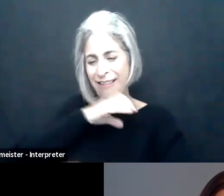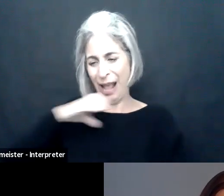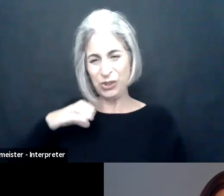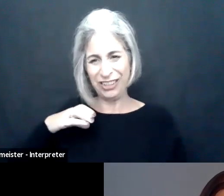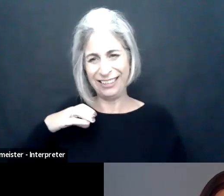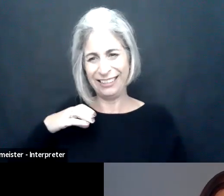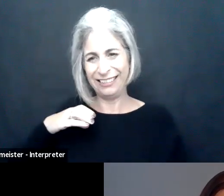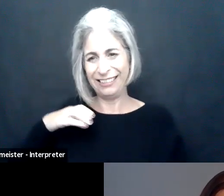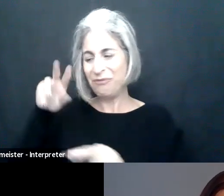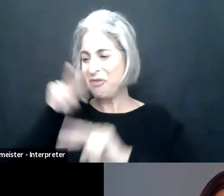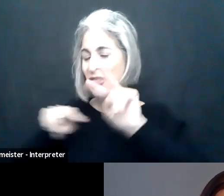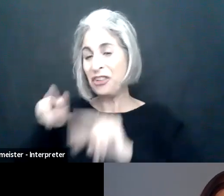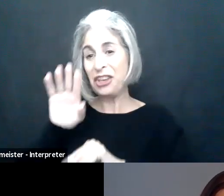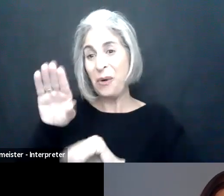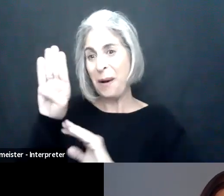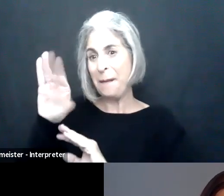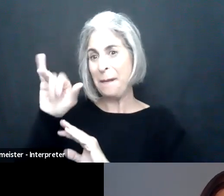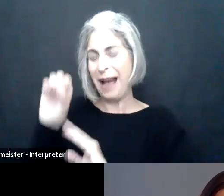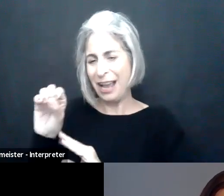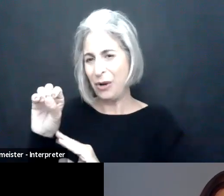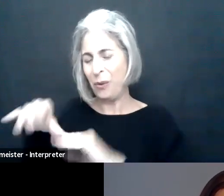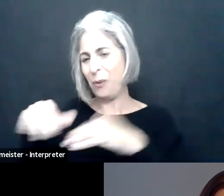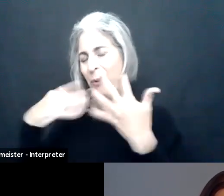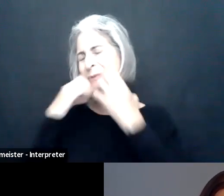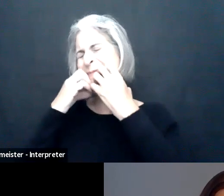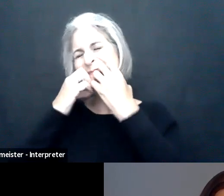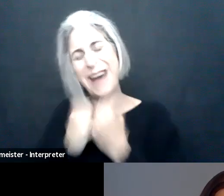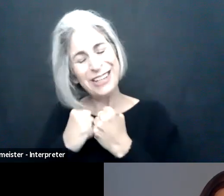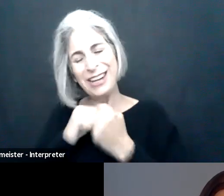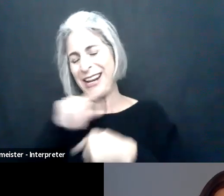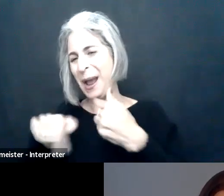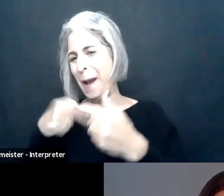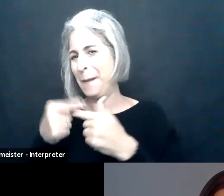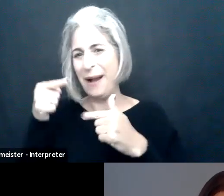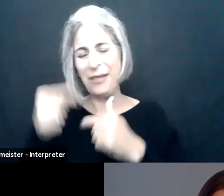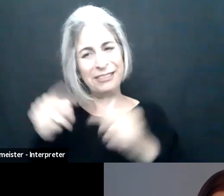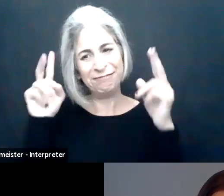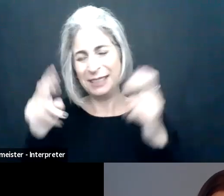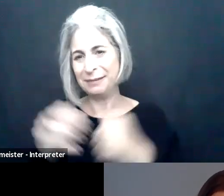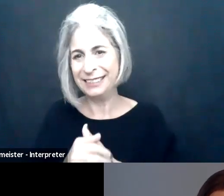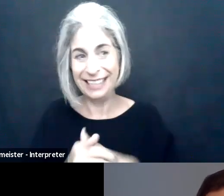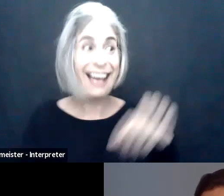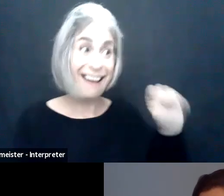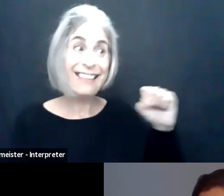she launched the Gartner CE Bs, diversity and inclusion leadership council. And just looking at your bio, you're